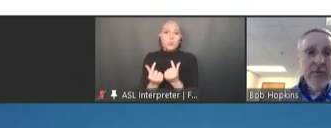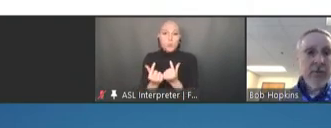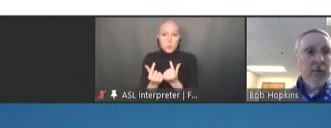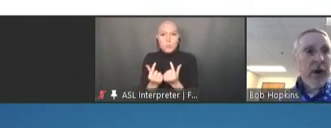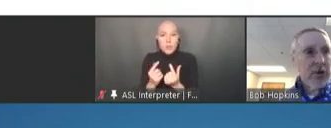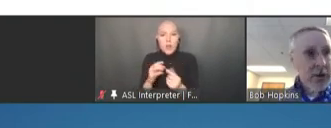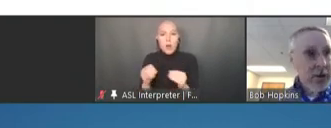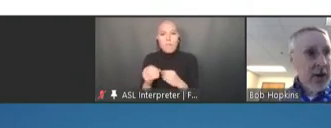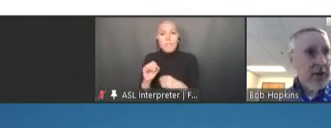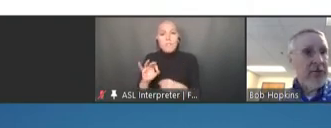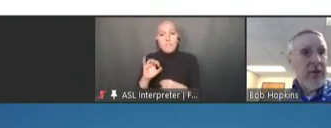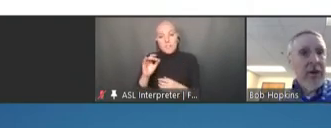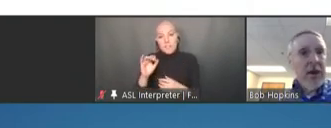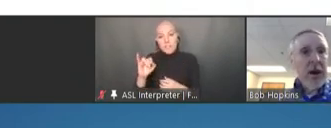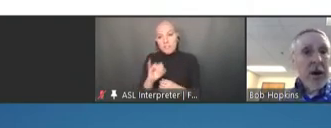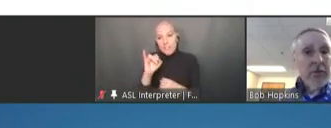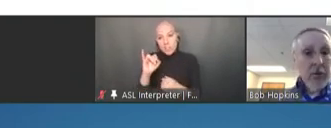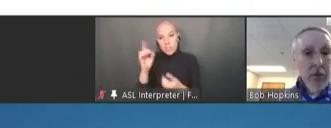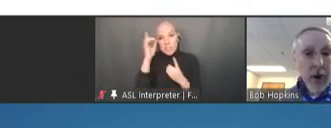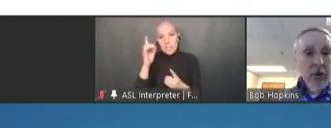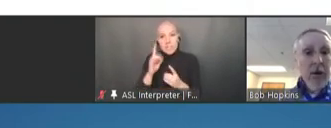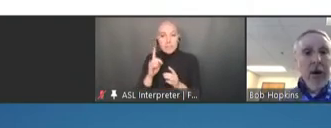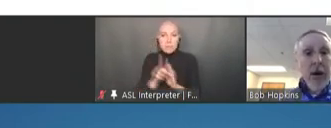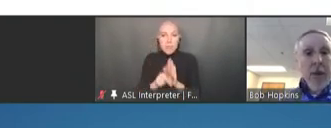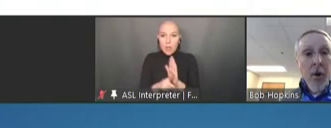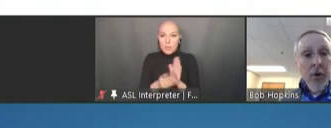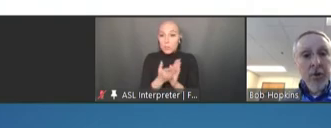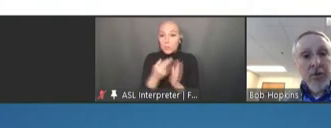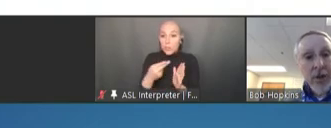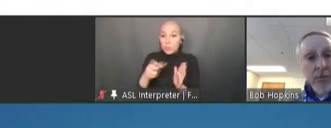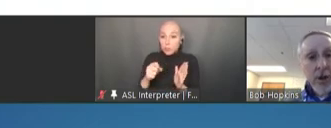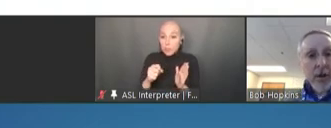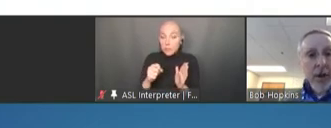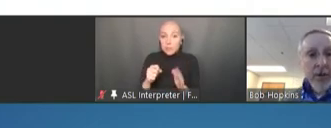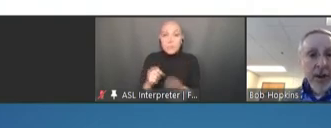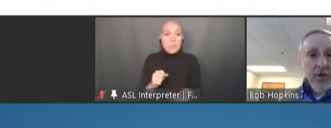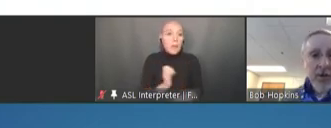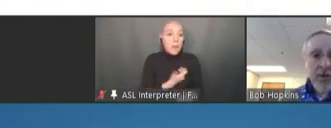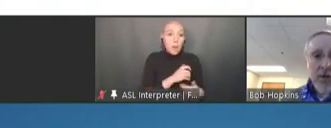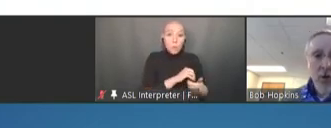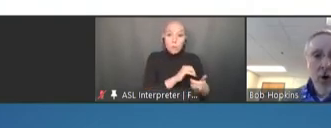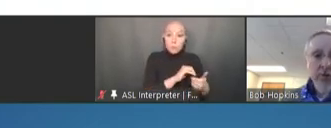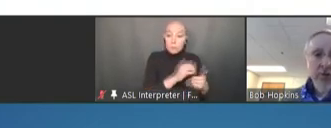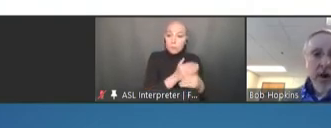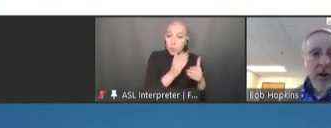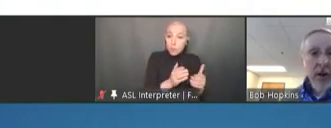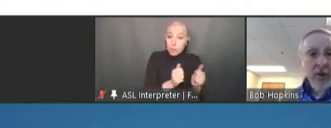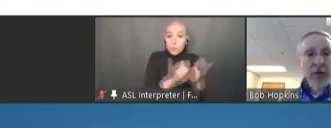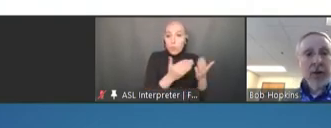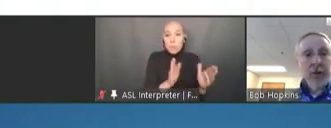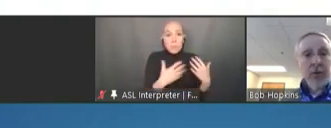through HHS, through our partners in public health agencies across our country and around